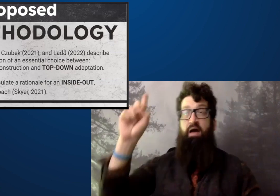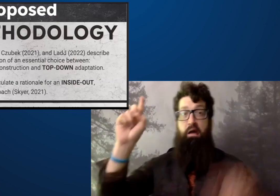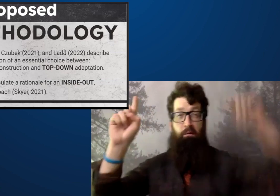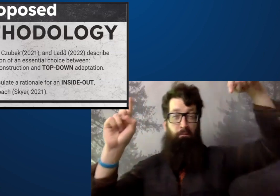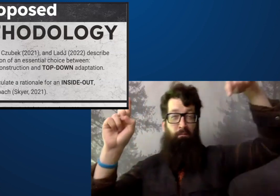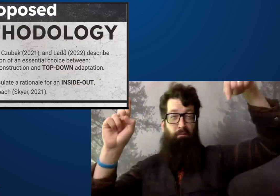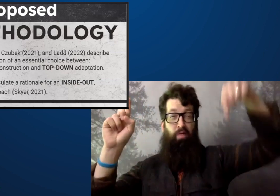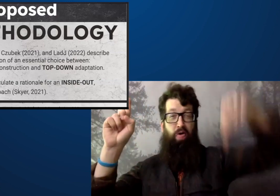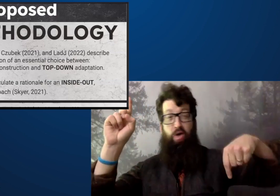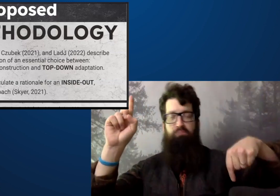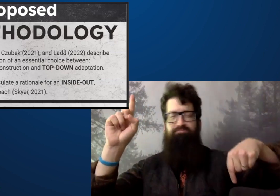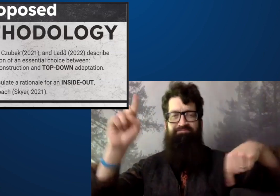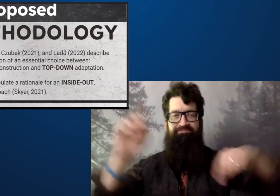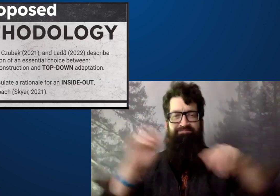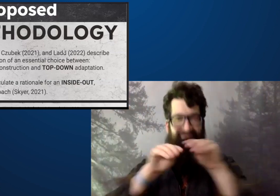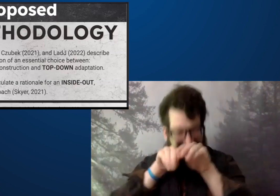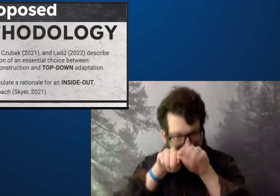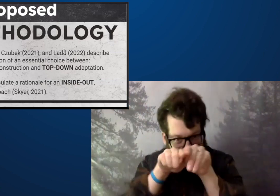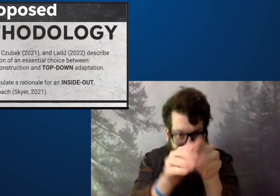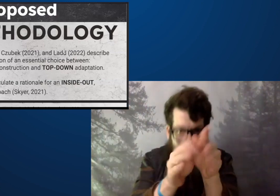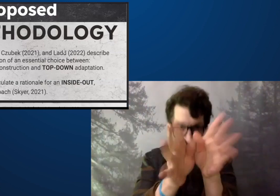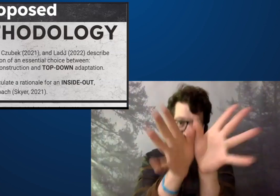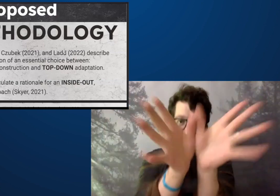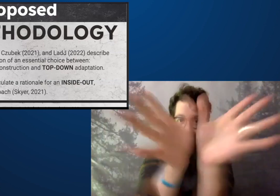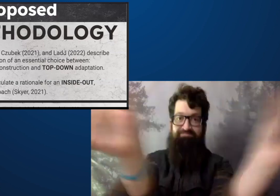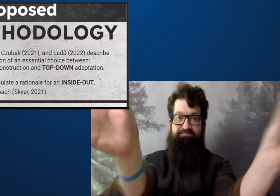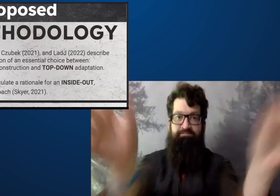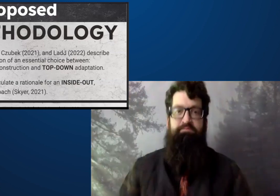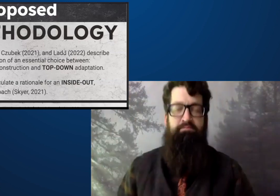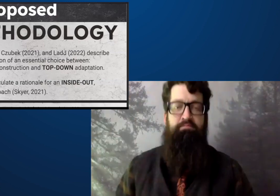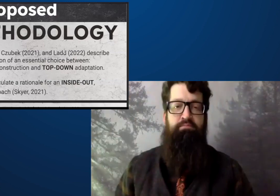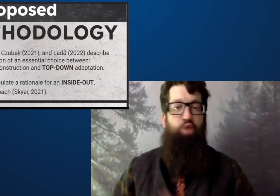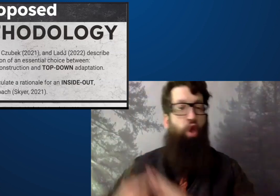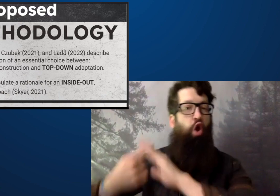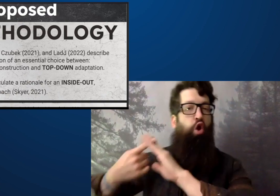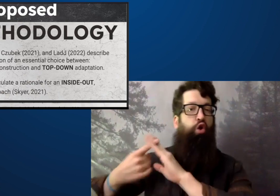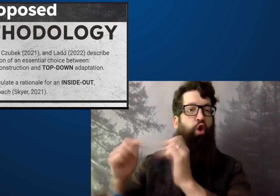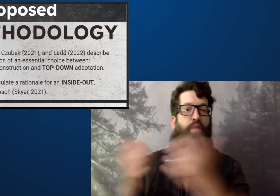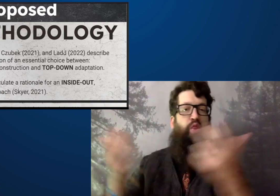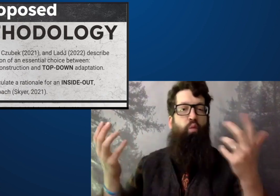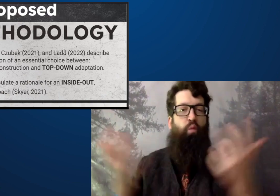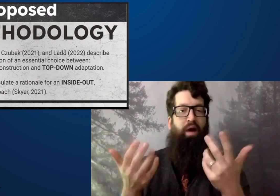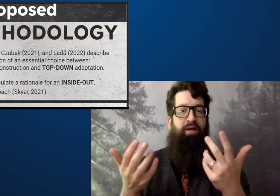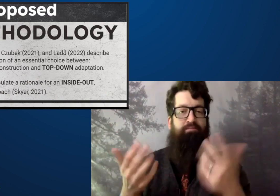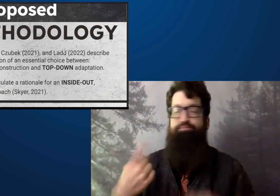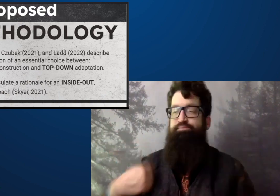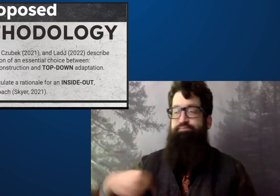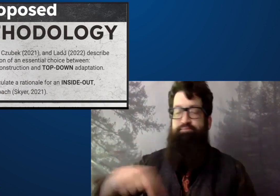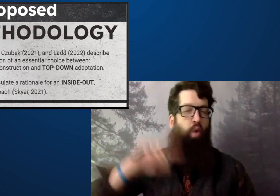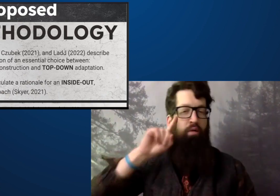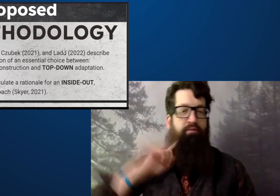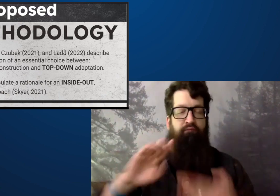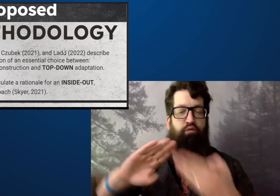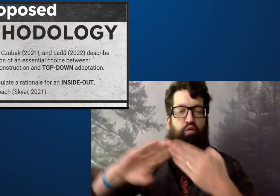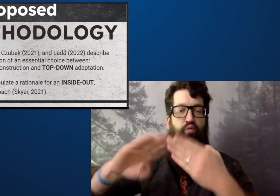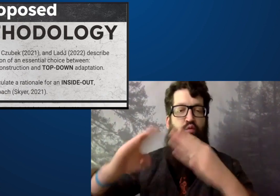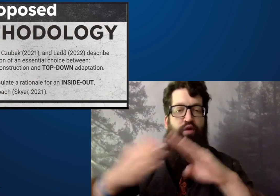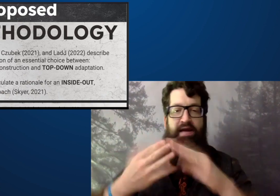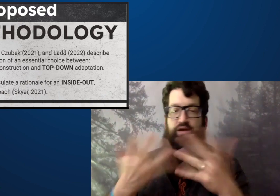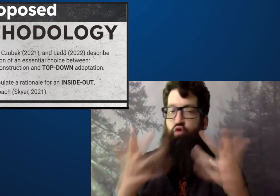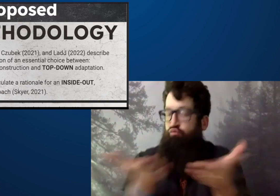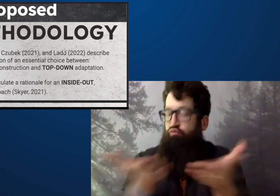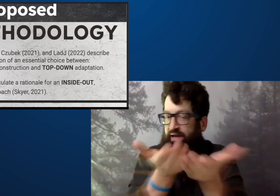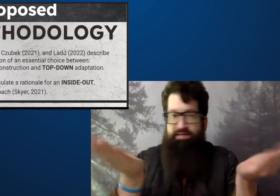it's a recursive approach and it becomes an inside out approach.